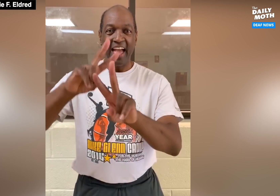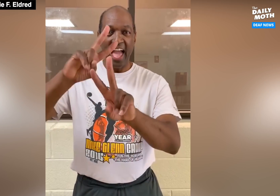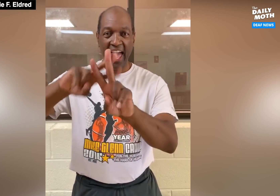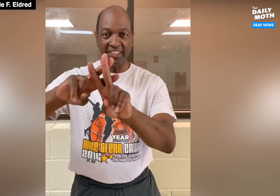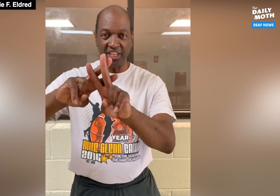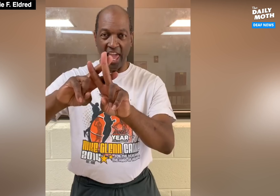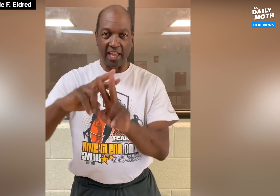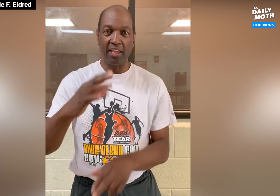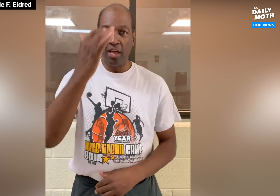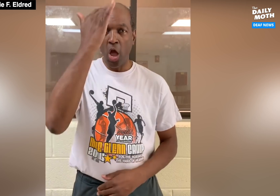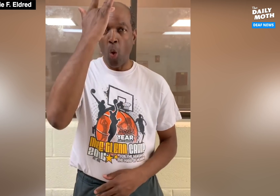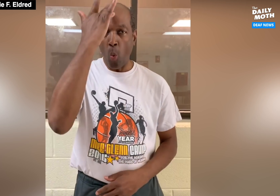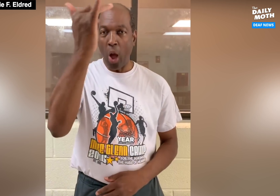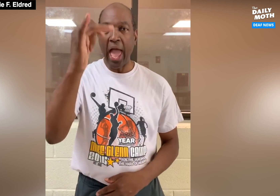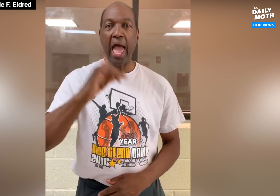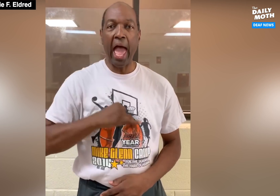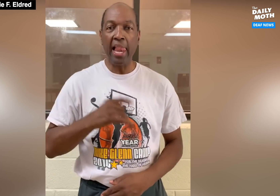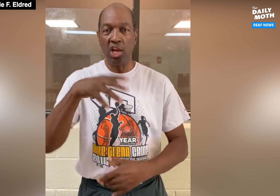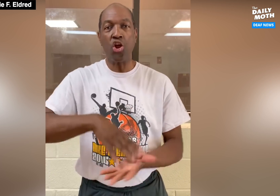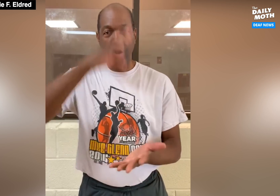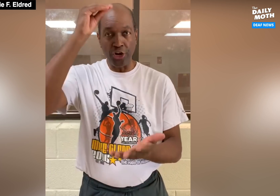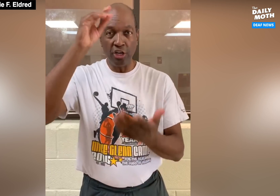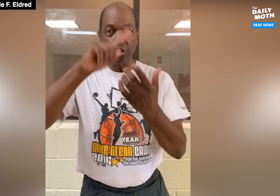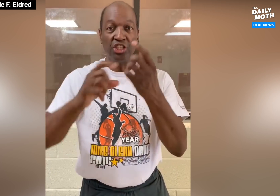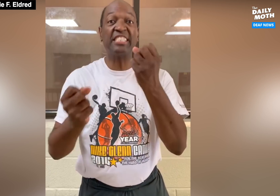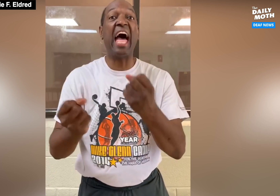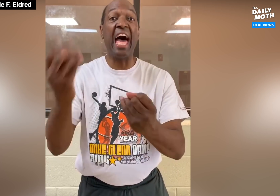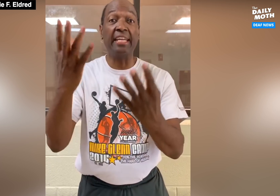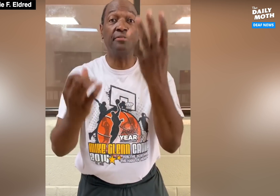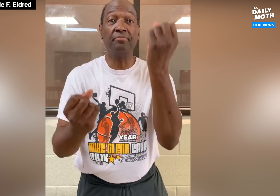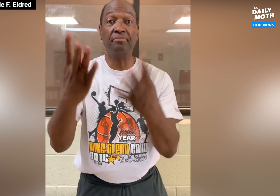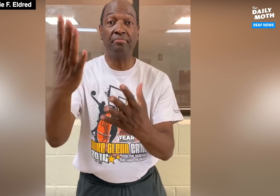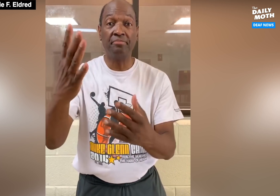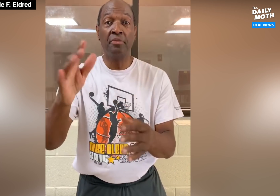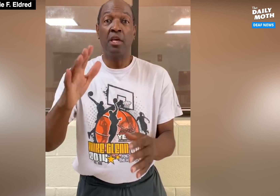#whyIsign...